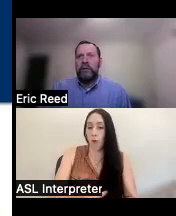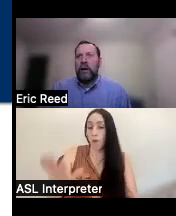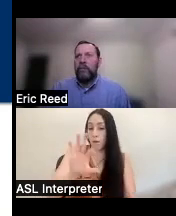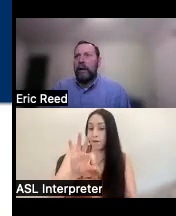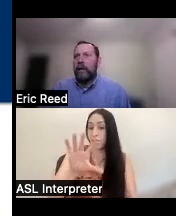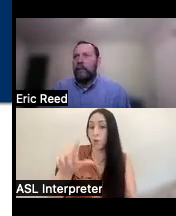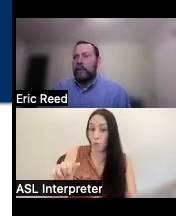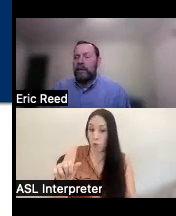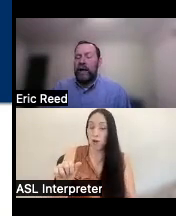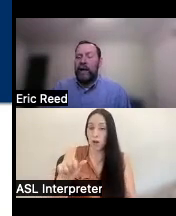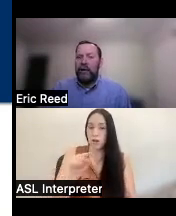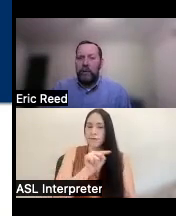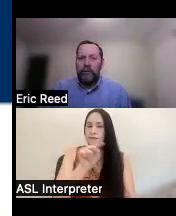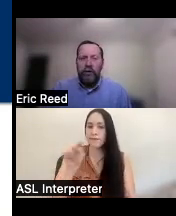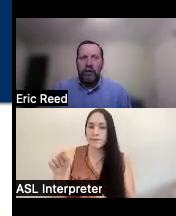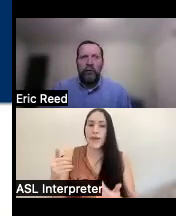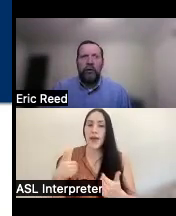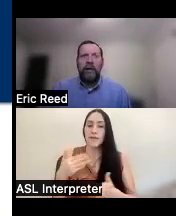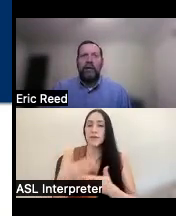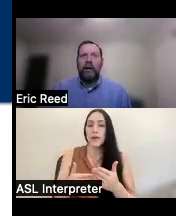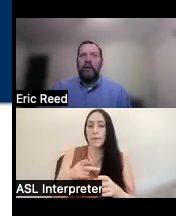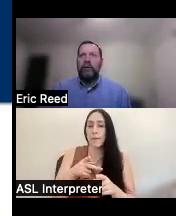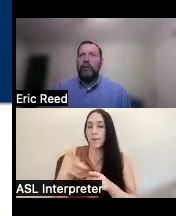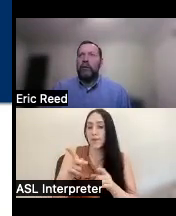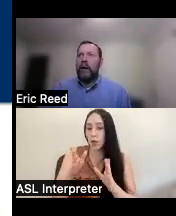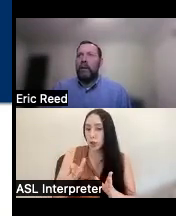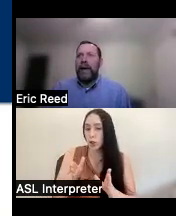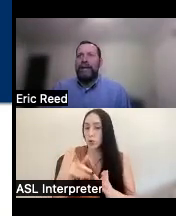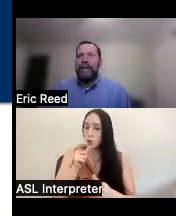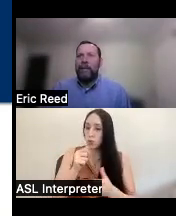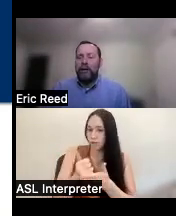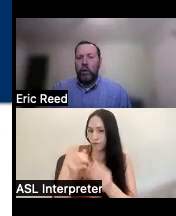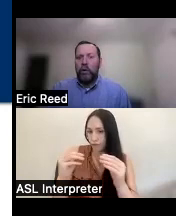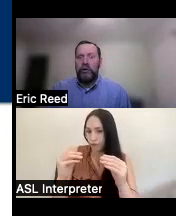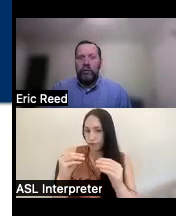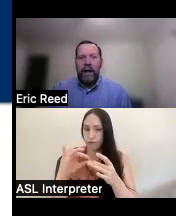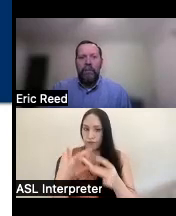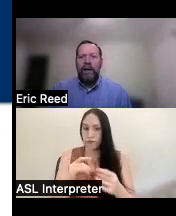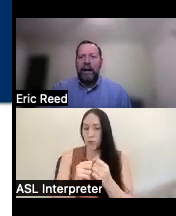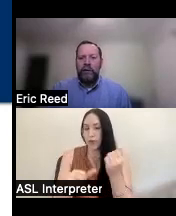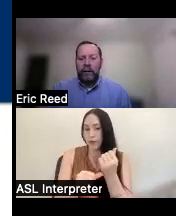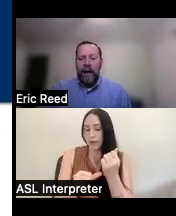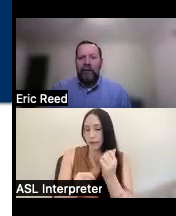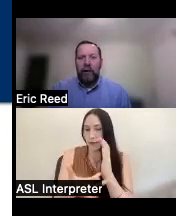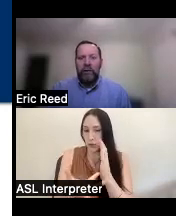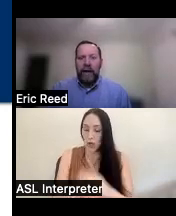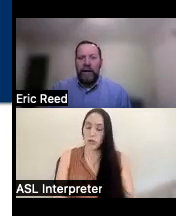some assistive technology professionals there's at mentors to them and there's a lot of folks that